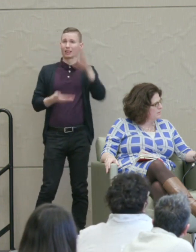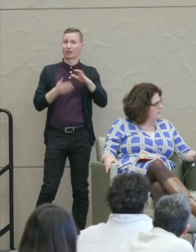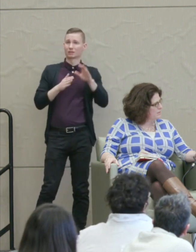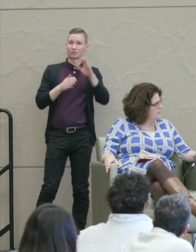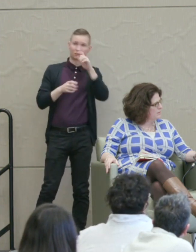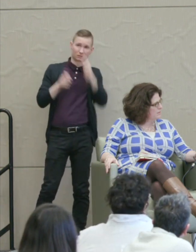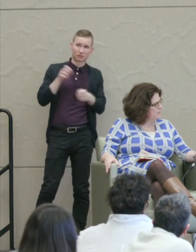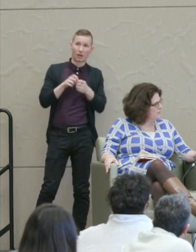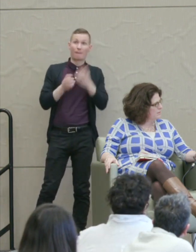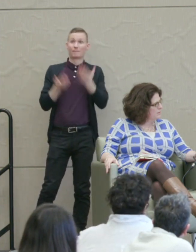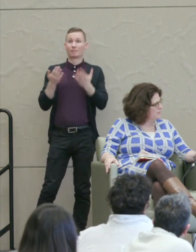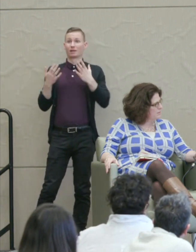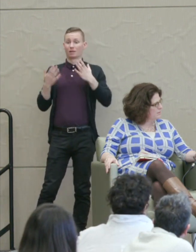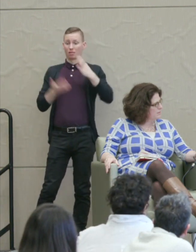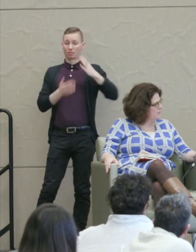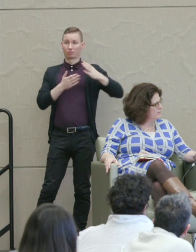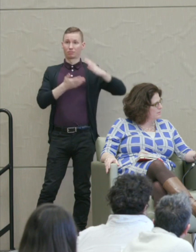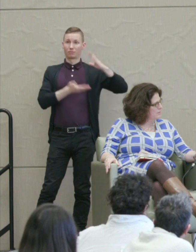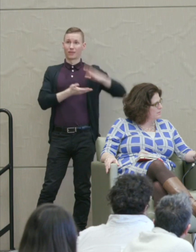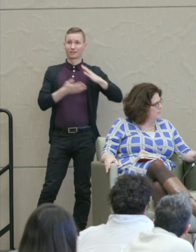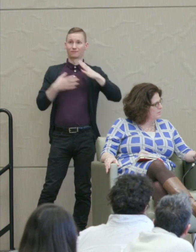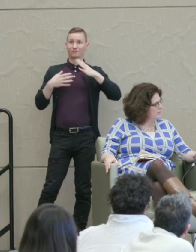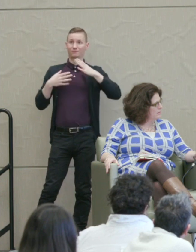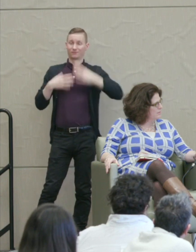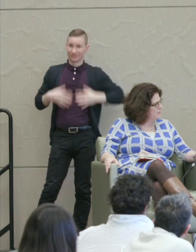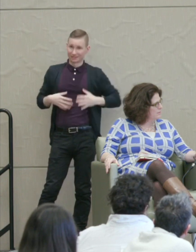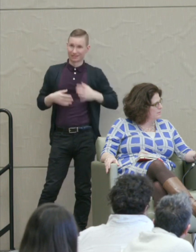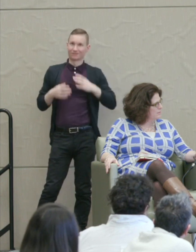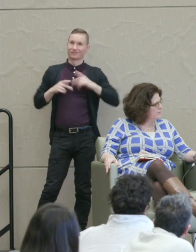But that doesn't mean they can't use the law and so on.